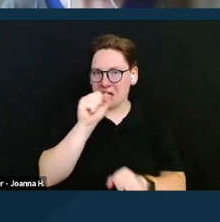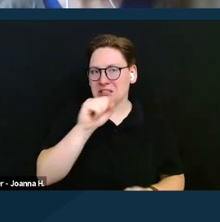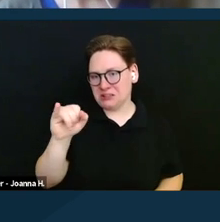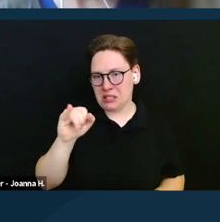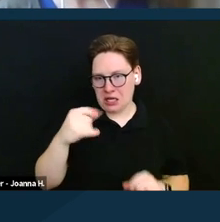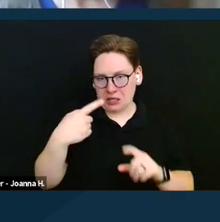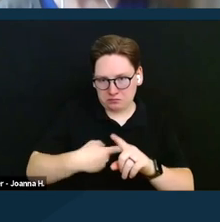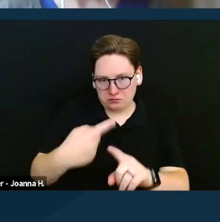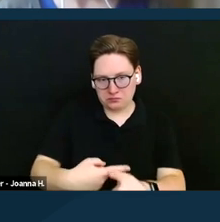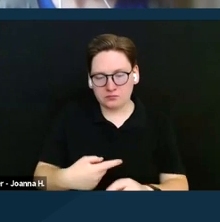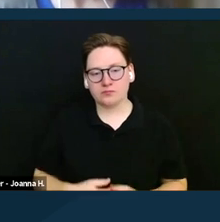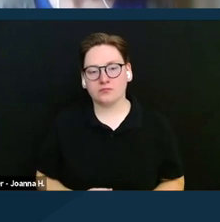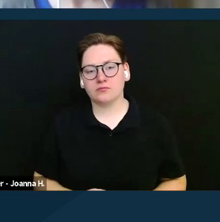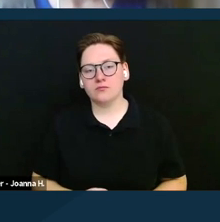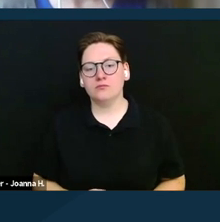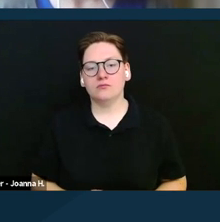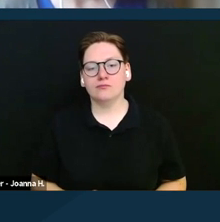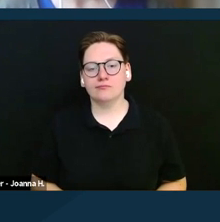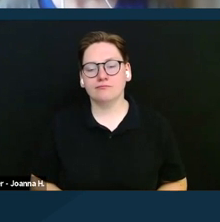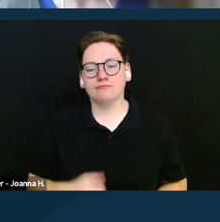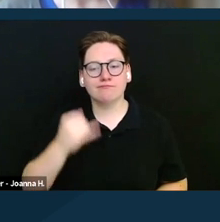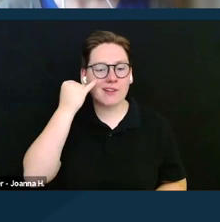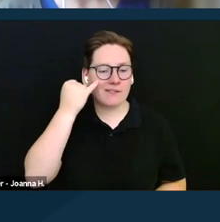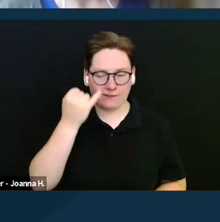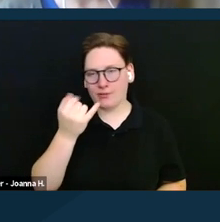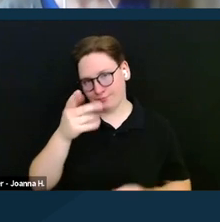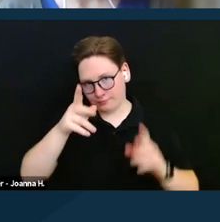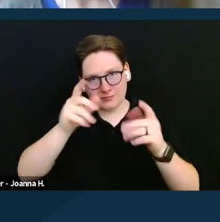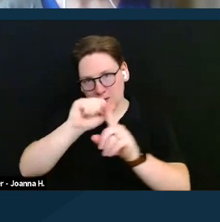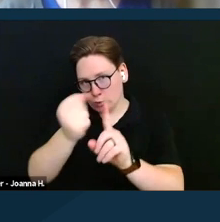So if there were two unmarried SSI beneficiaries